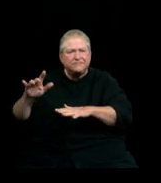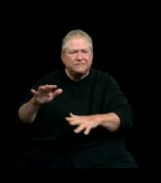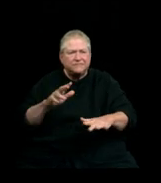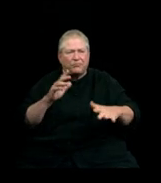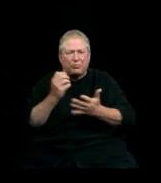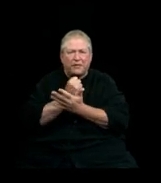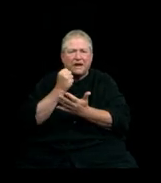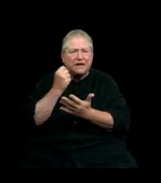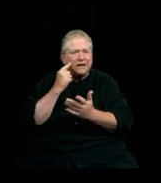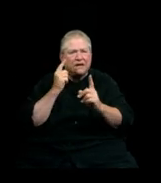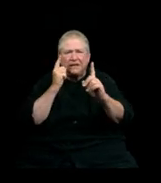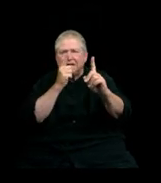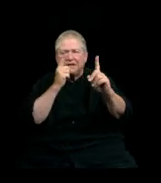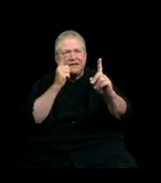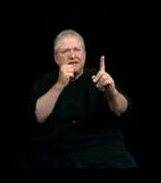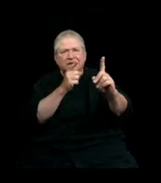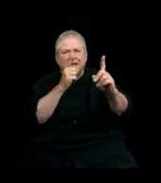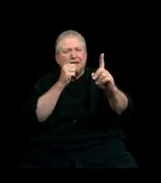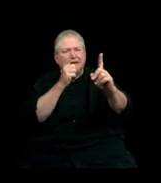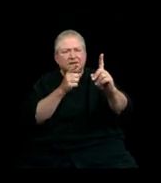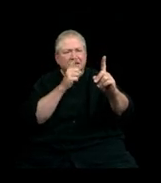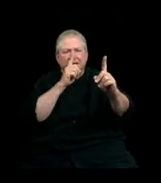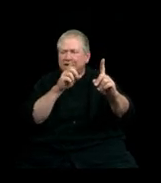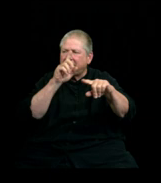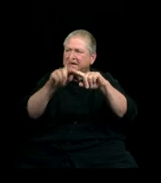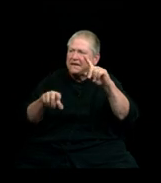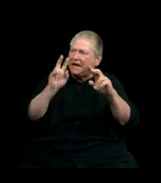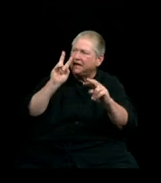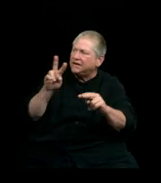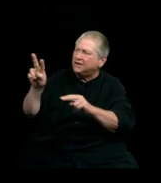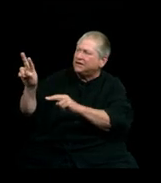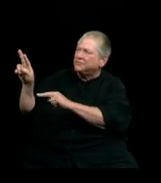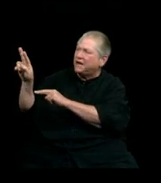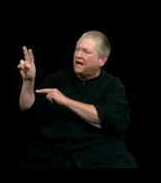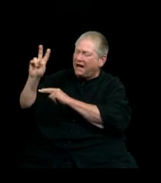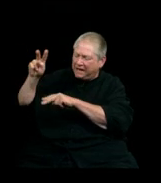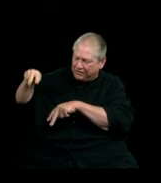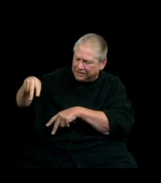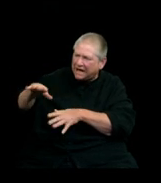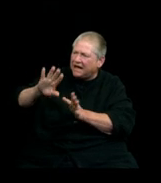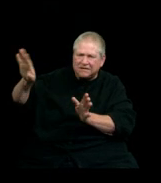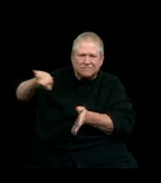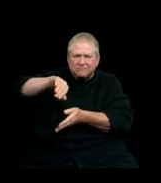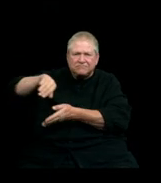No time for gazing at the dust below